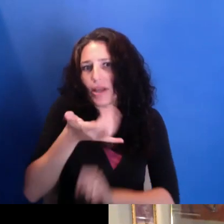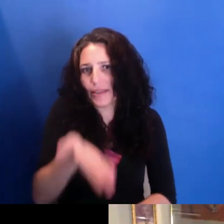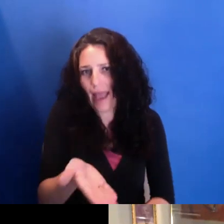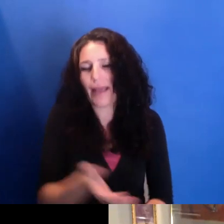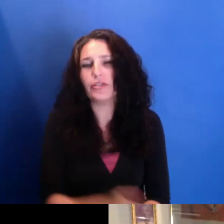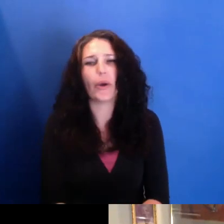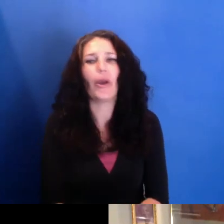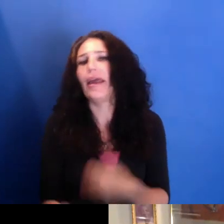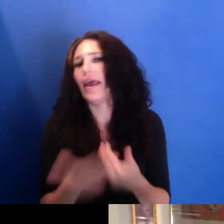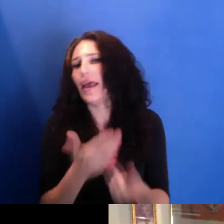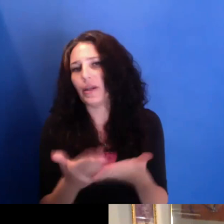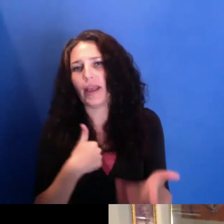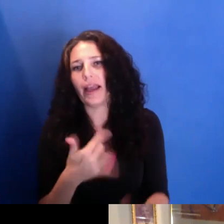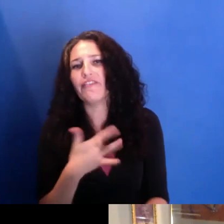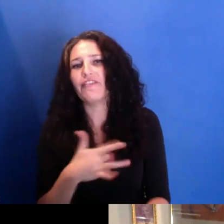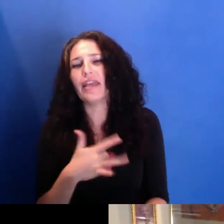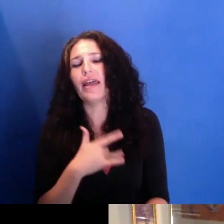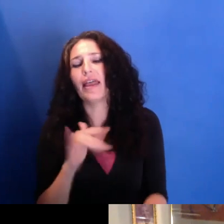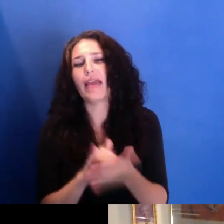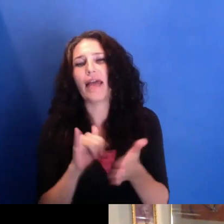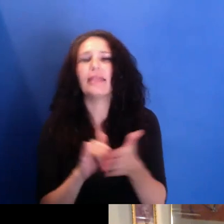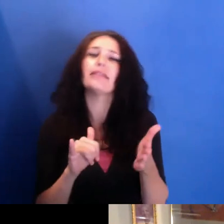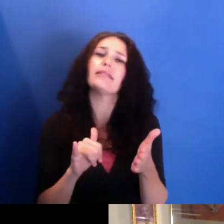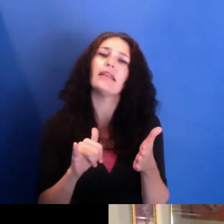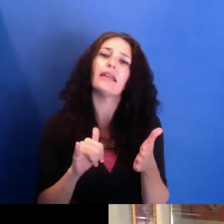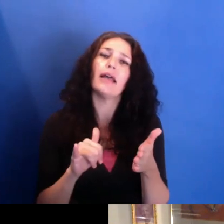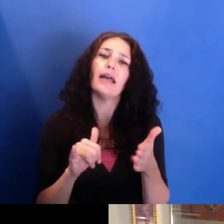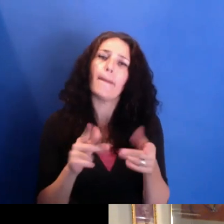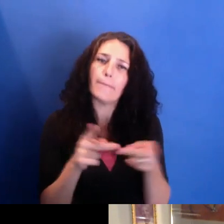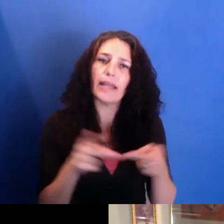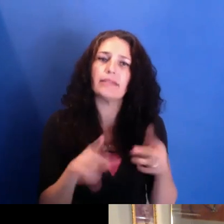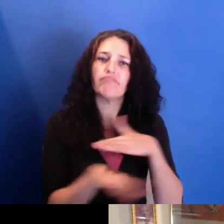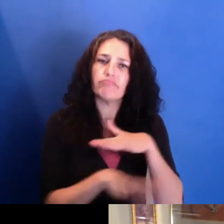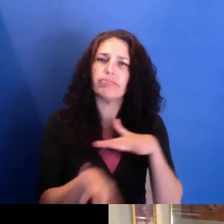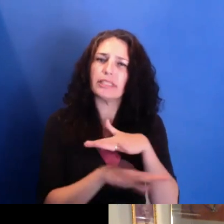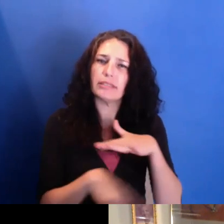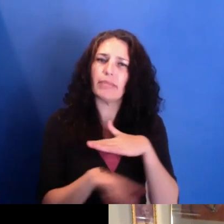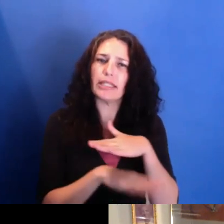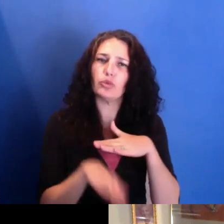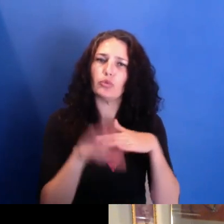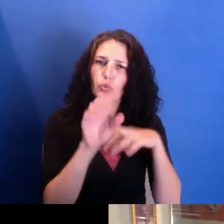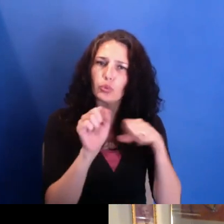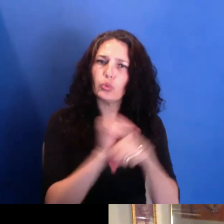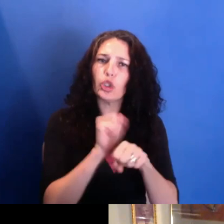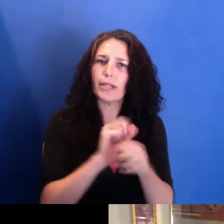I feel that this place-based work and community work,